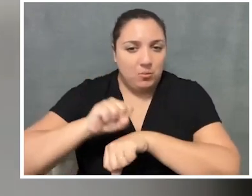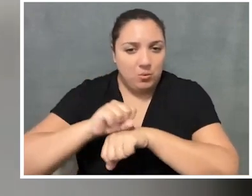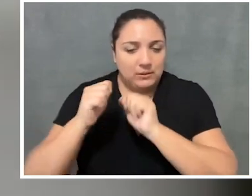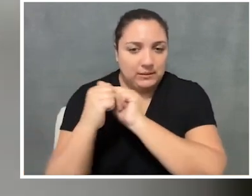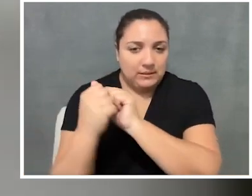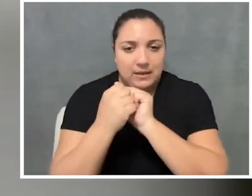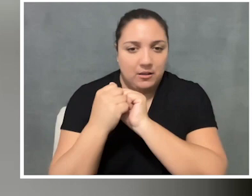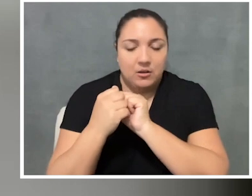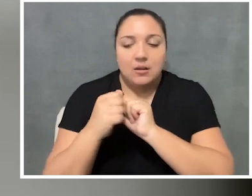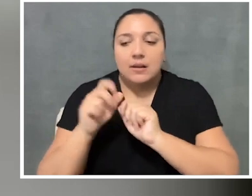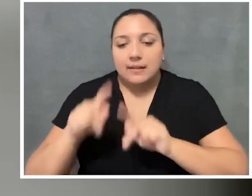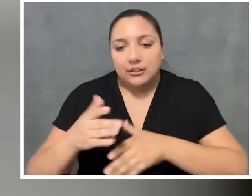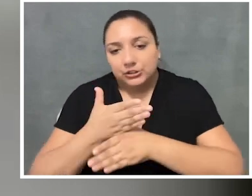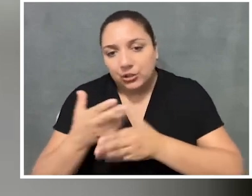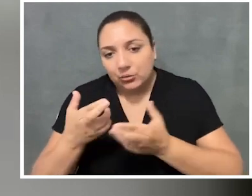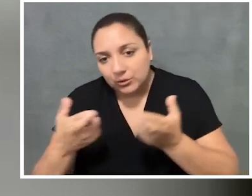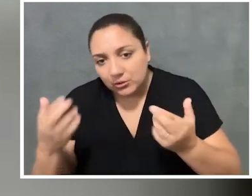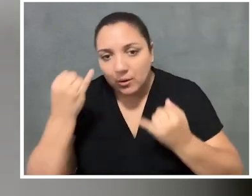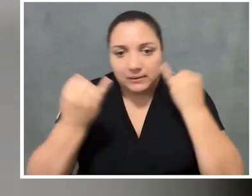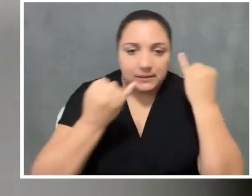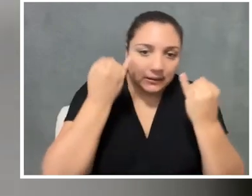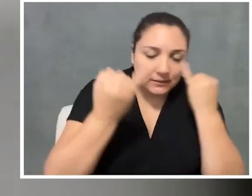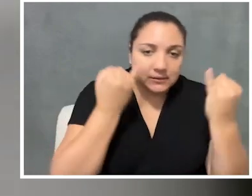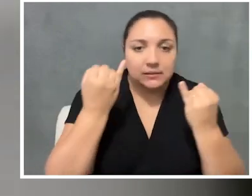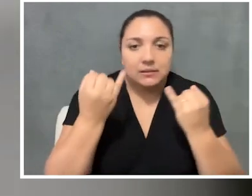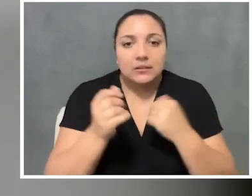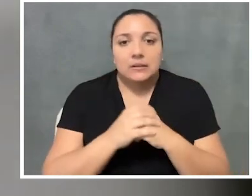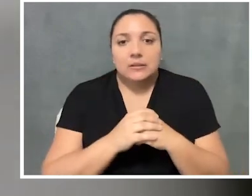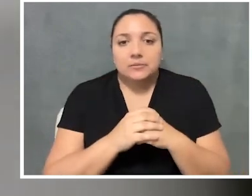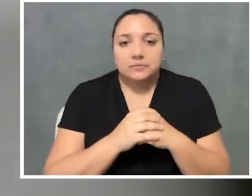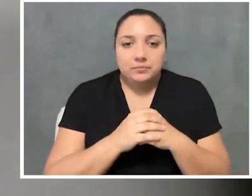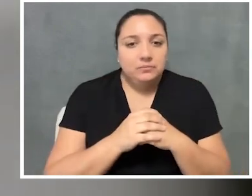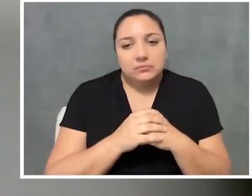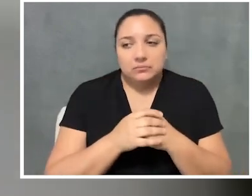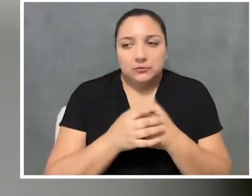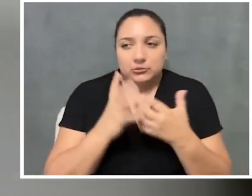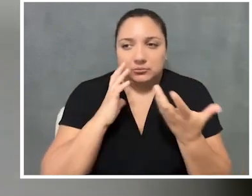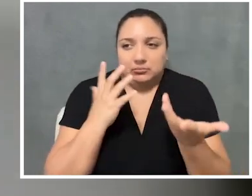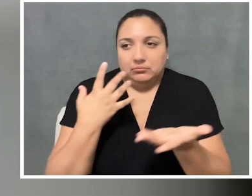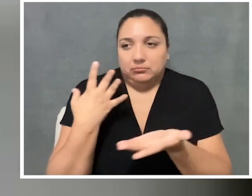and being a space where folks can share resources and ideas and just sort of commiserate